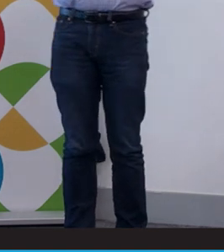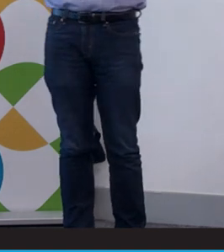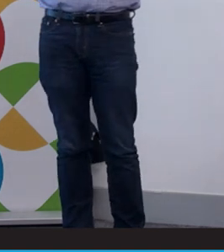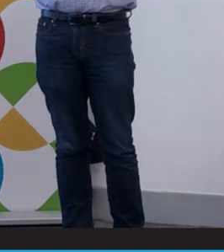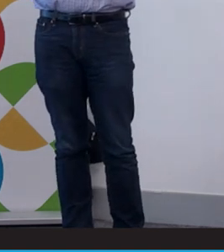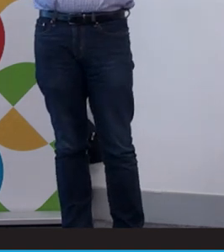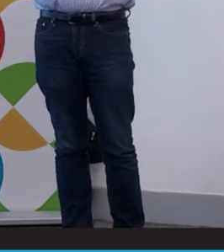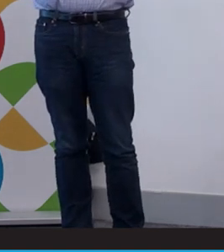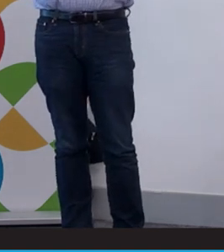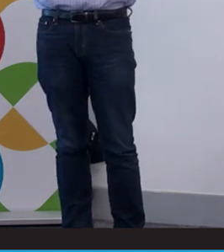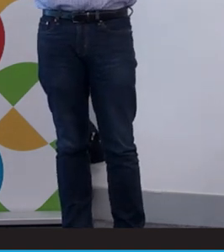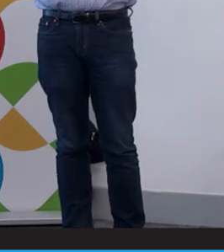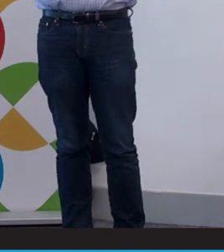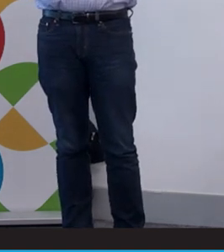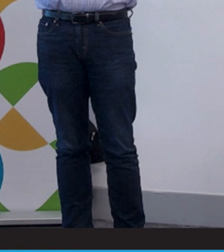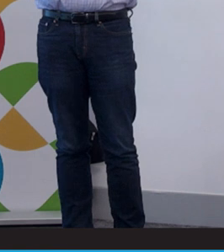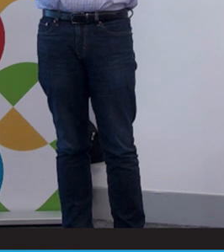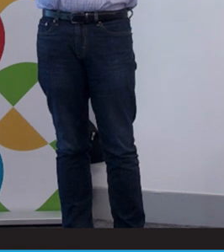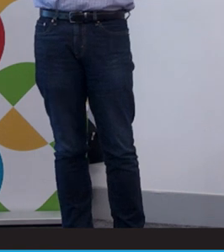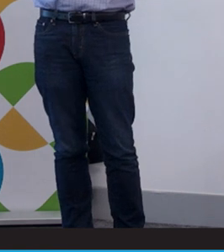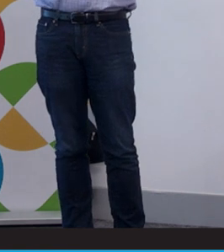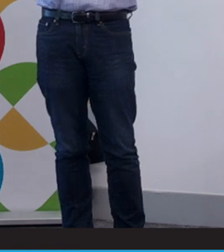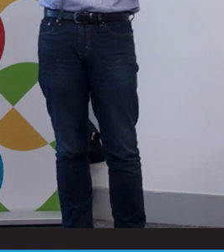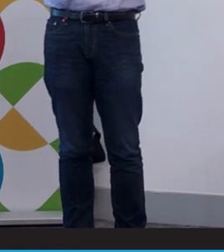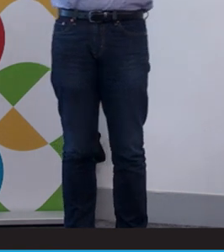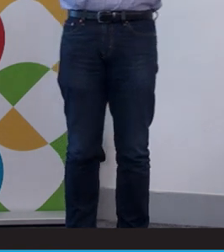more recently the West Australian Deaf Society to become a national service